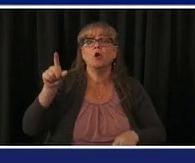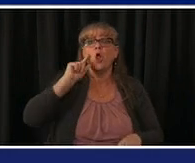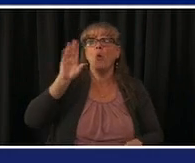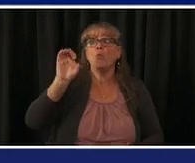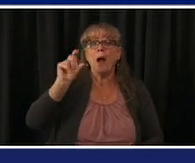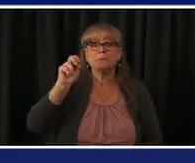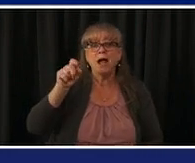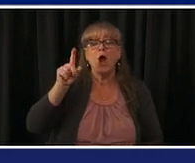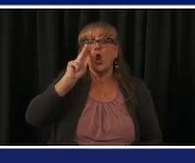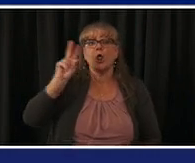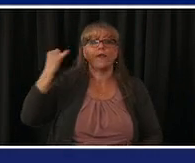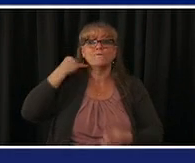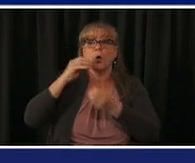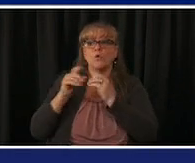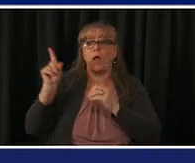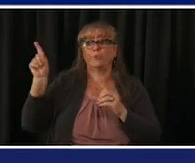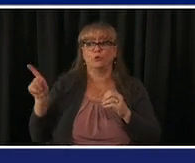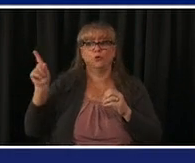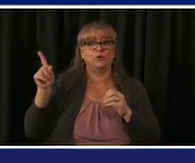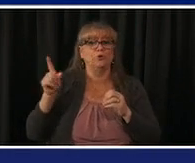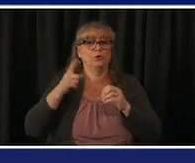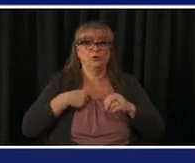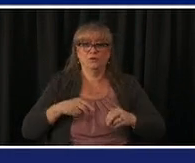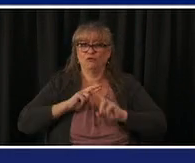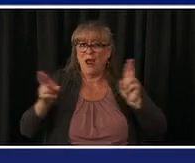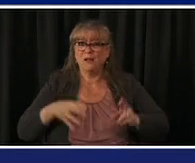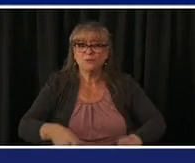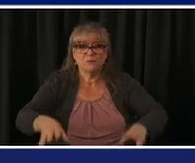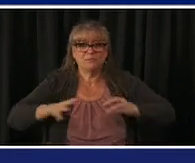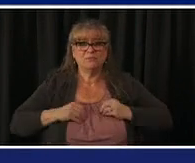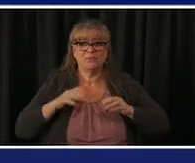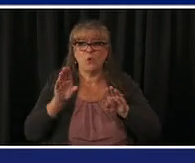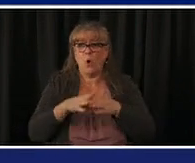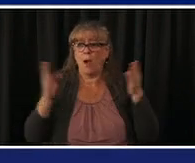in that current 15 up category so if you're not in that category or pre-existing condition it might